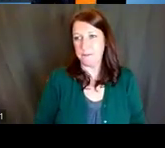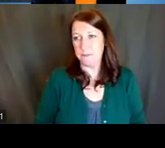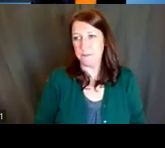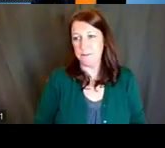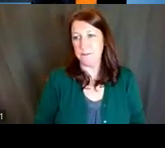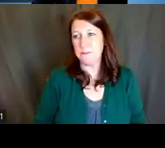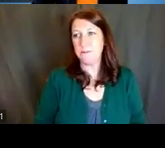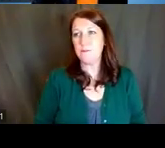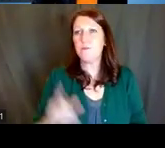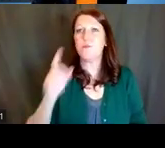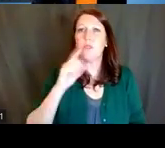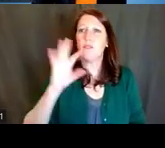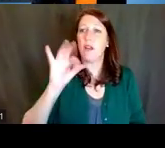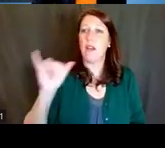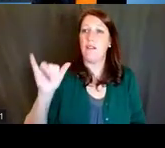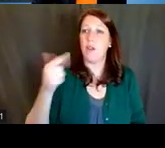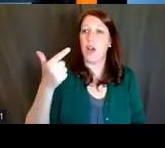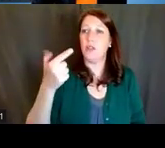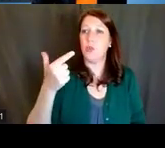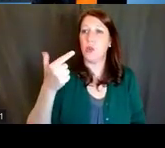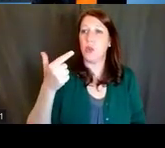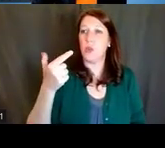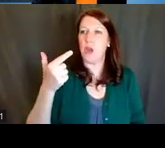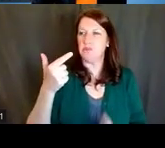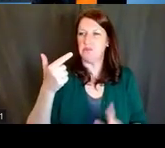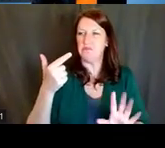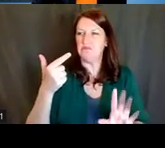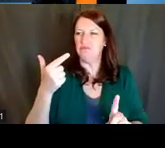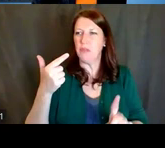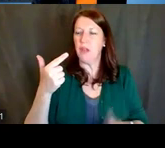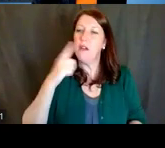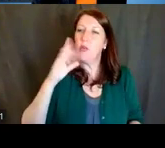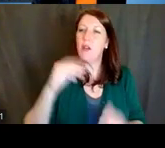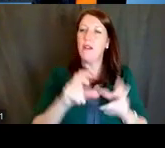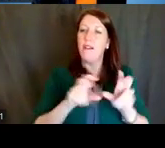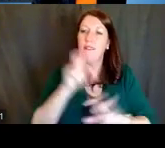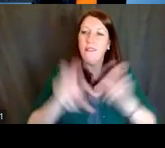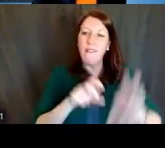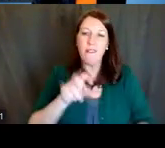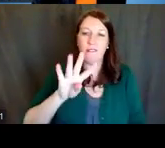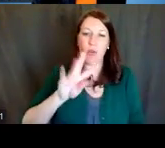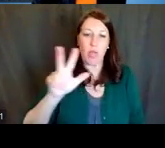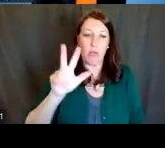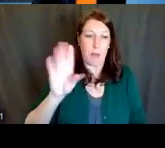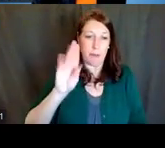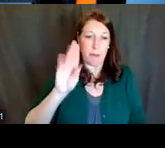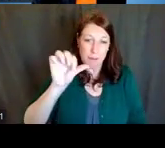In FY '21, NIH invested just under $43 billion in medical research.